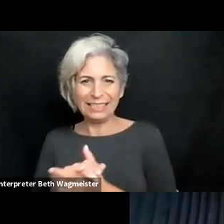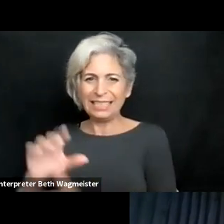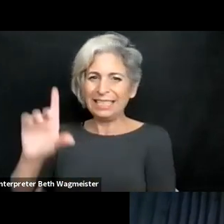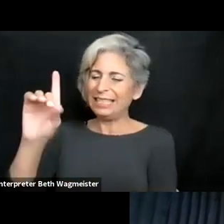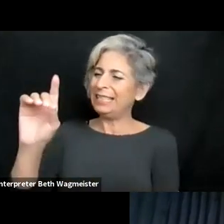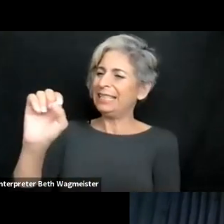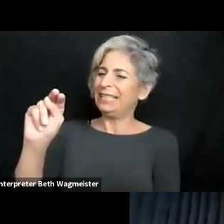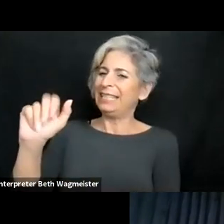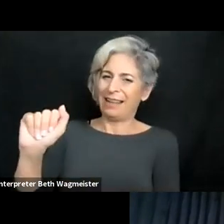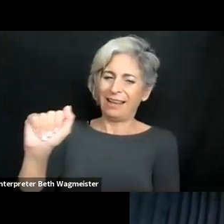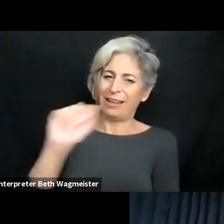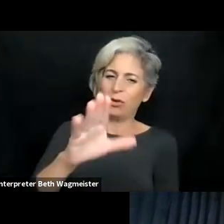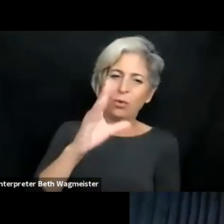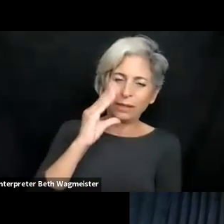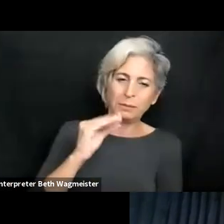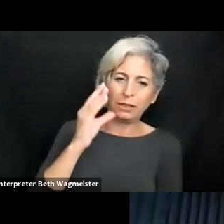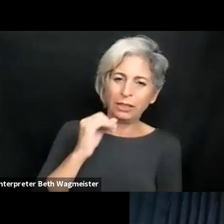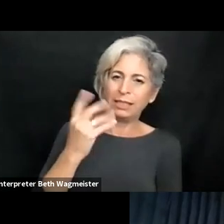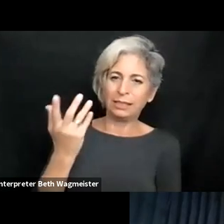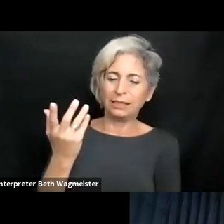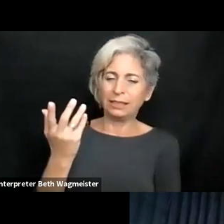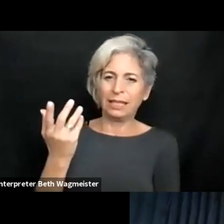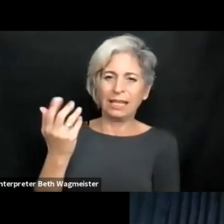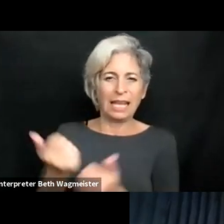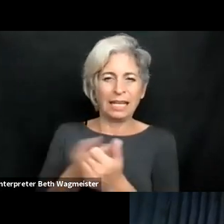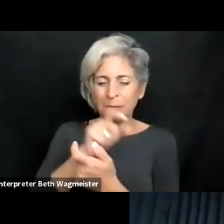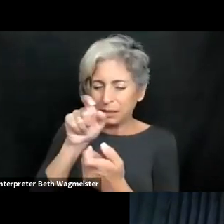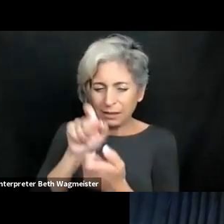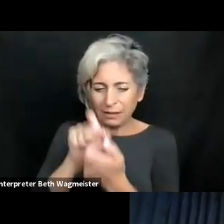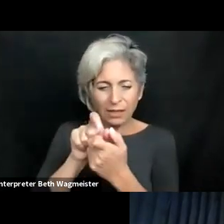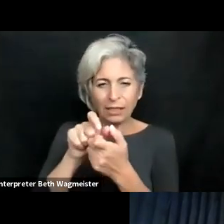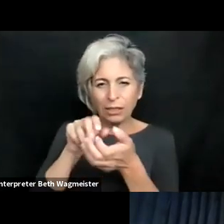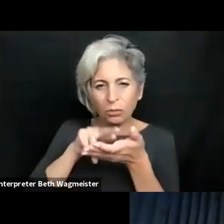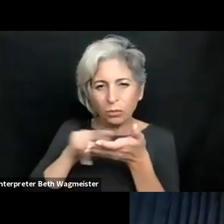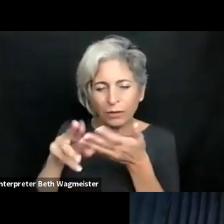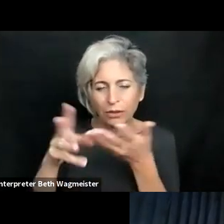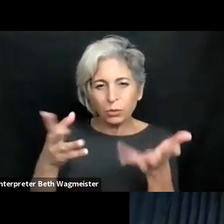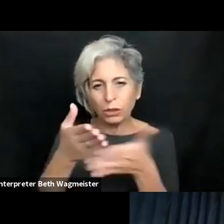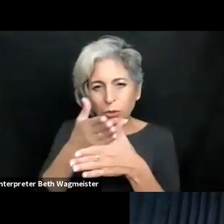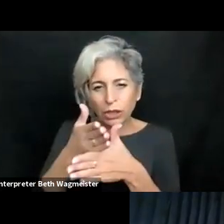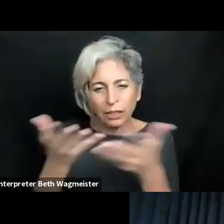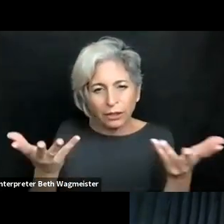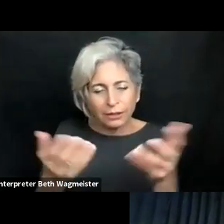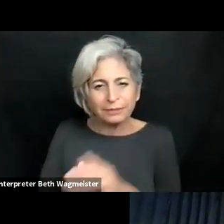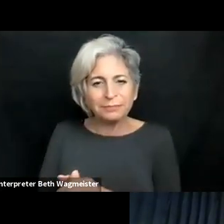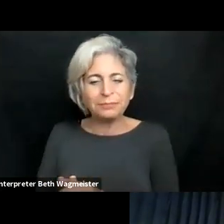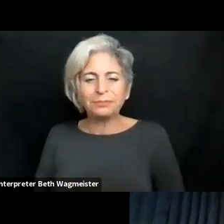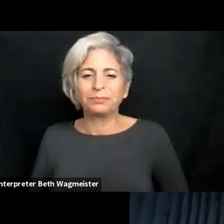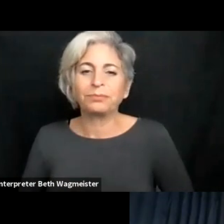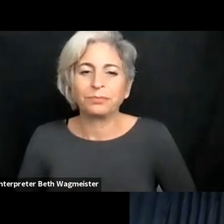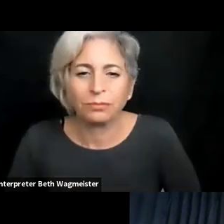will work, we'll have nothing to do. Nothing to teach to our students. Dena, what has been your experience when designing any